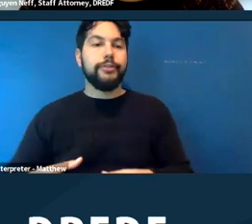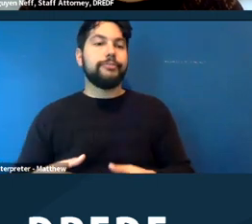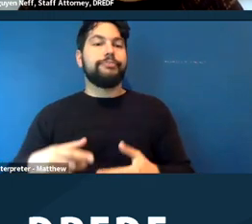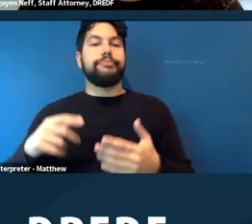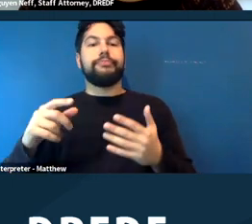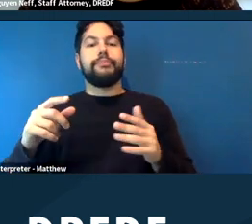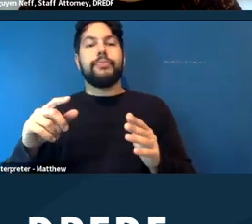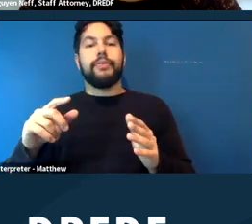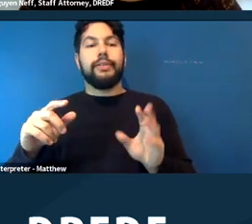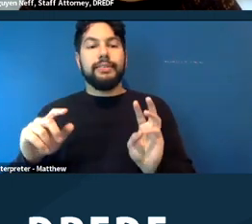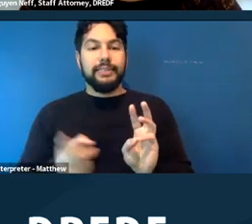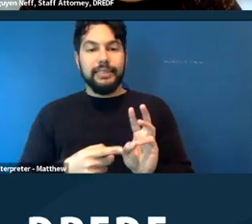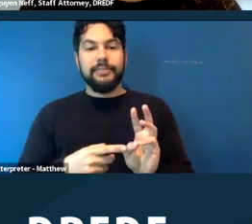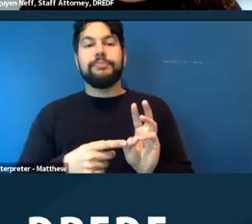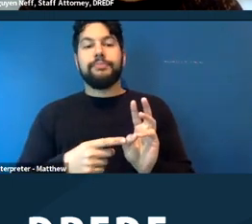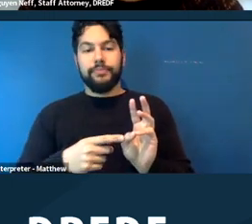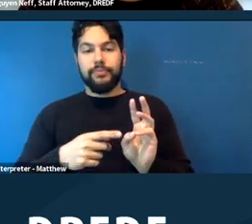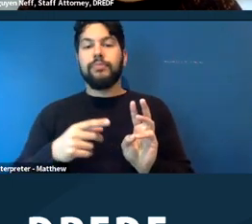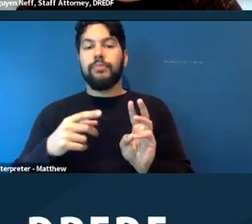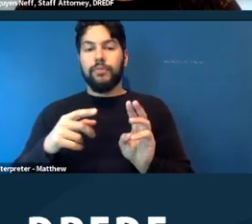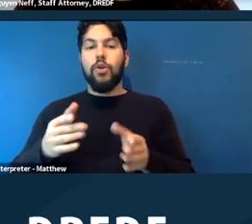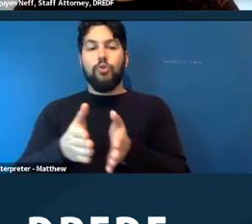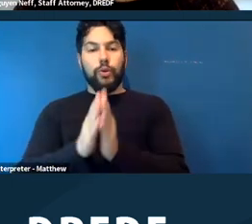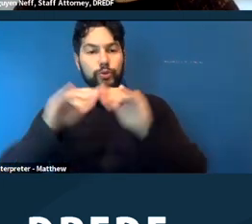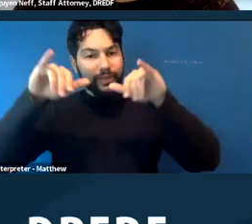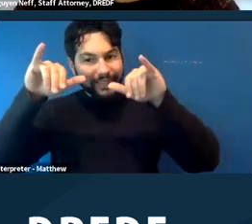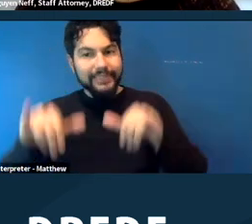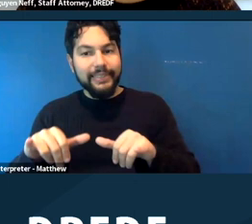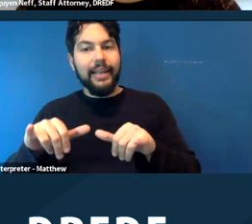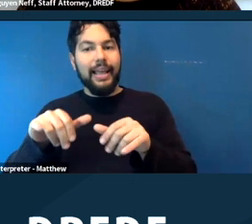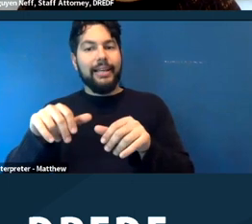We've helped people with reasonable accommodations like that. People would have maybe a mobility